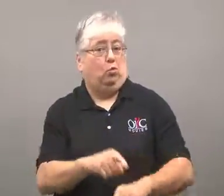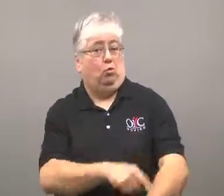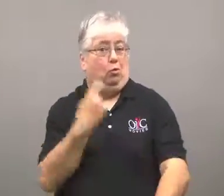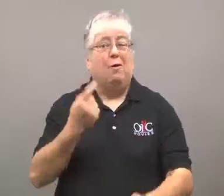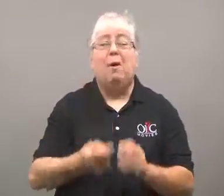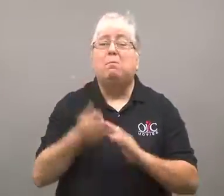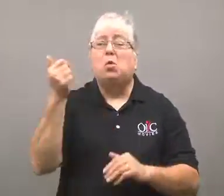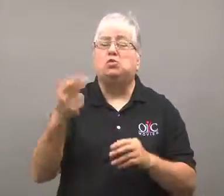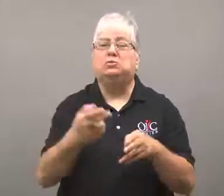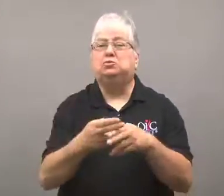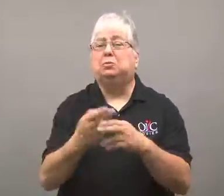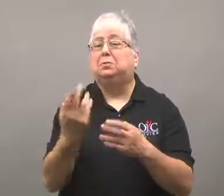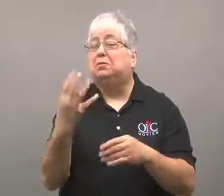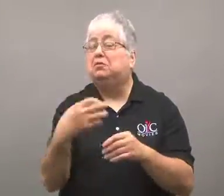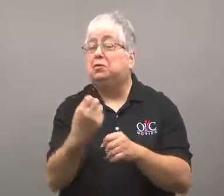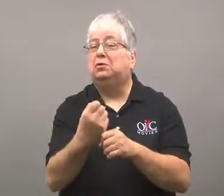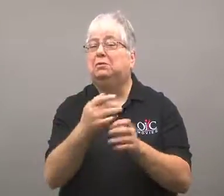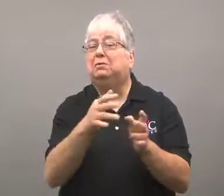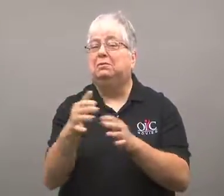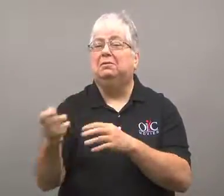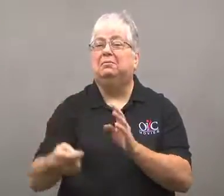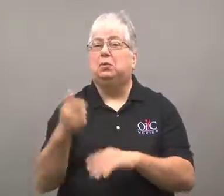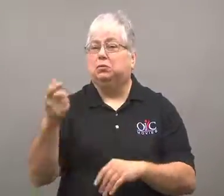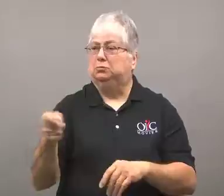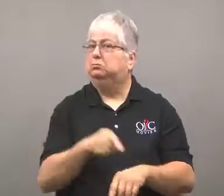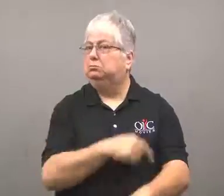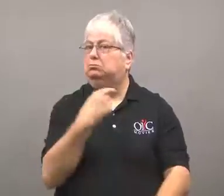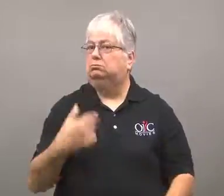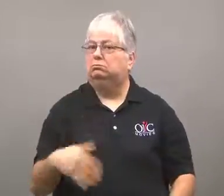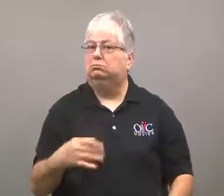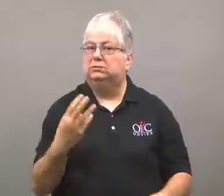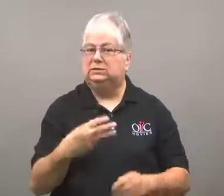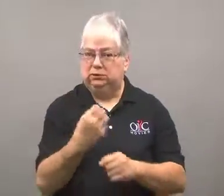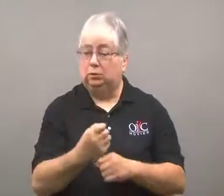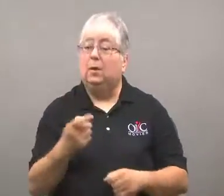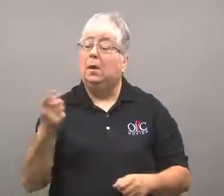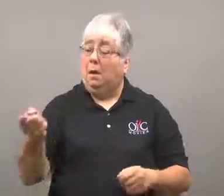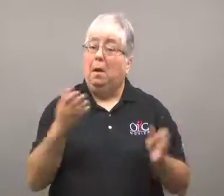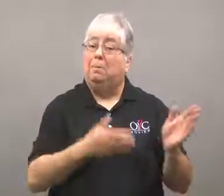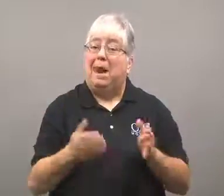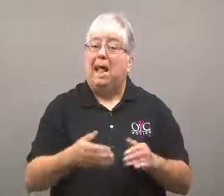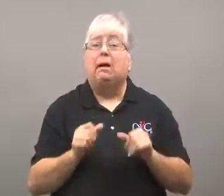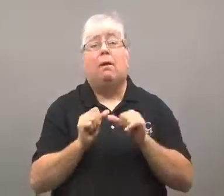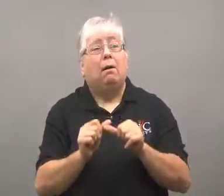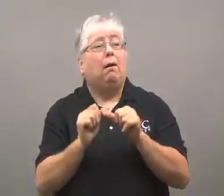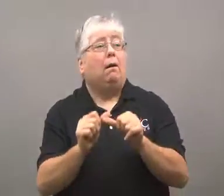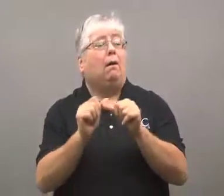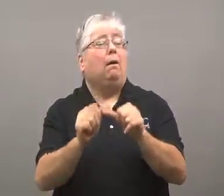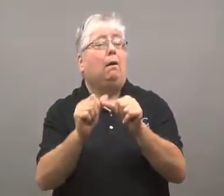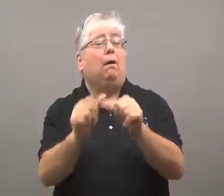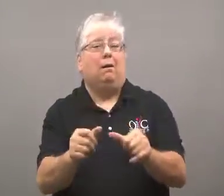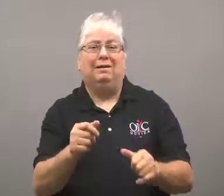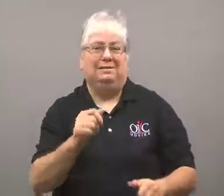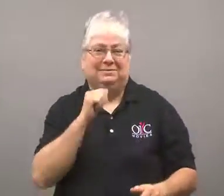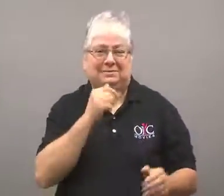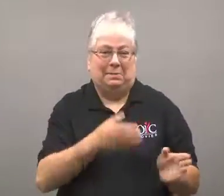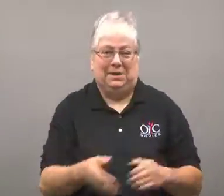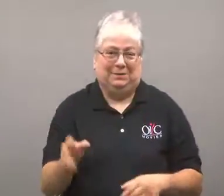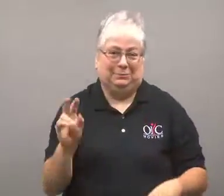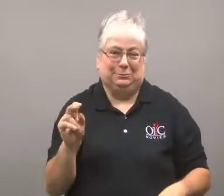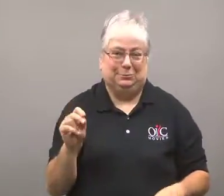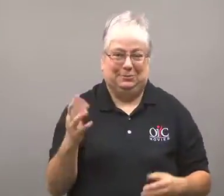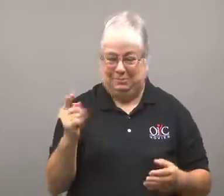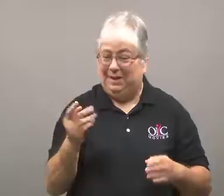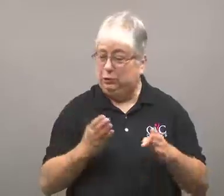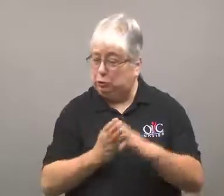That's longer than most who hold the position.